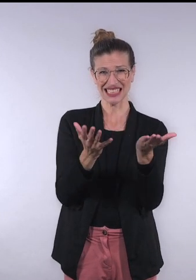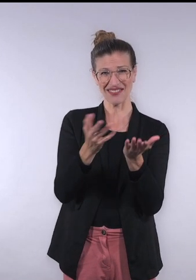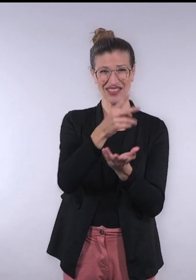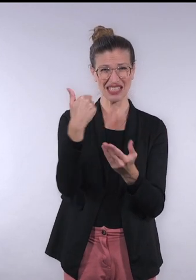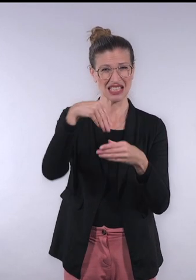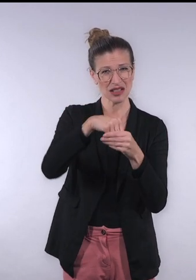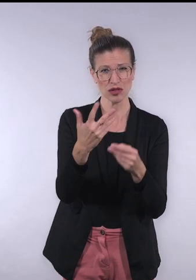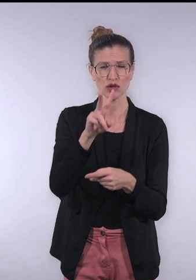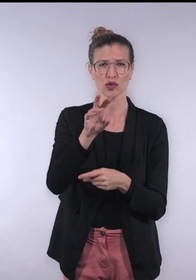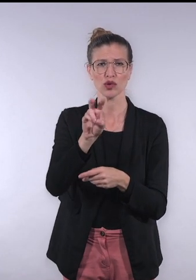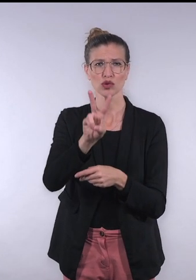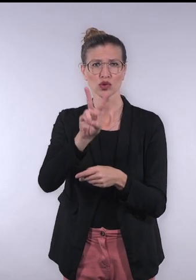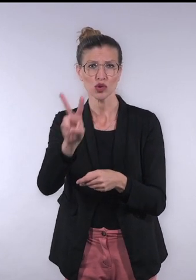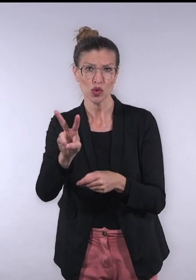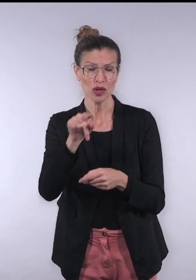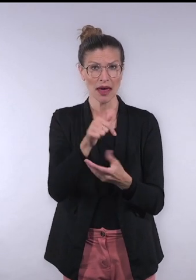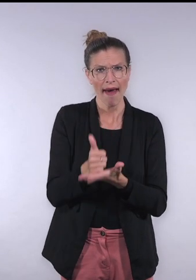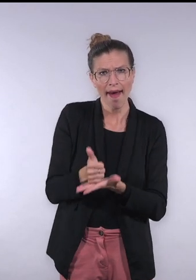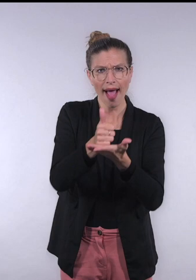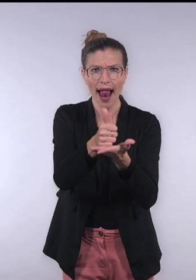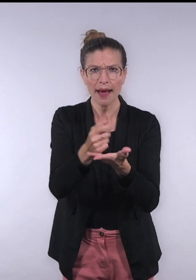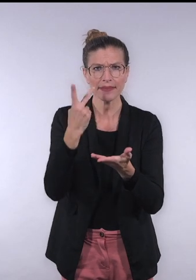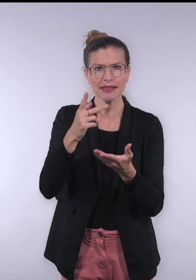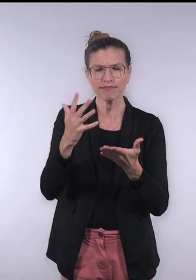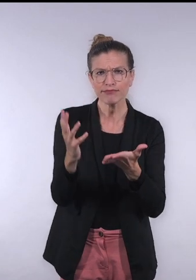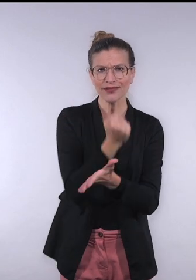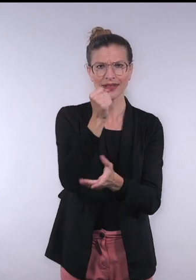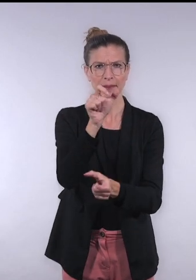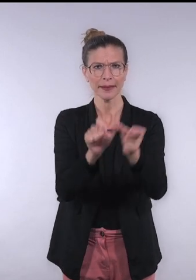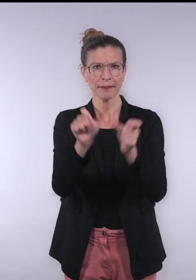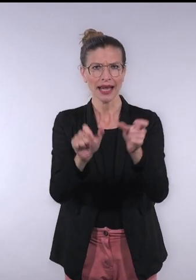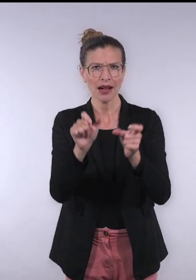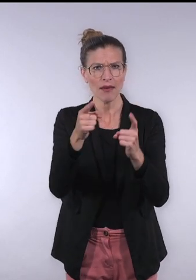The service was launched in 2022 and helps content providers and publishers increase their market share